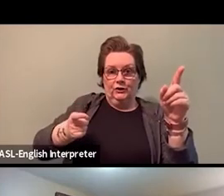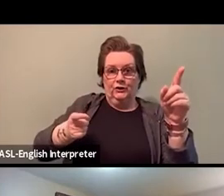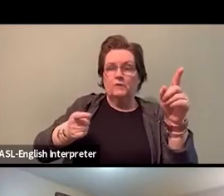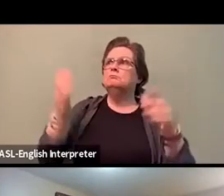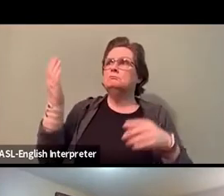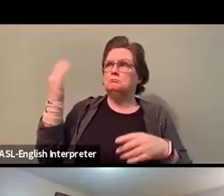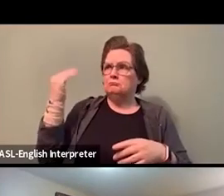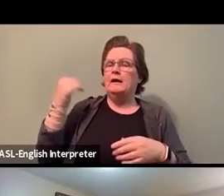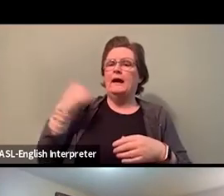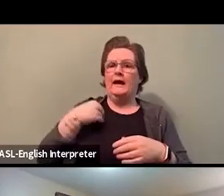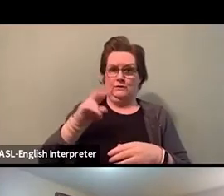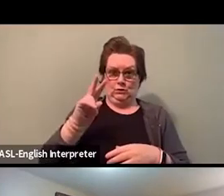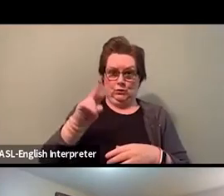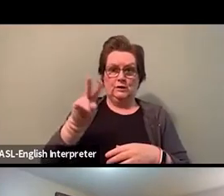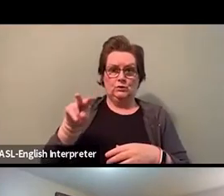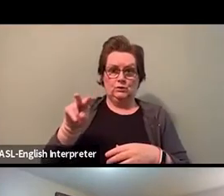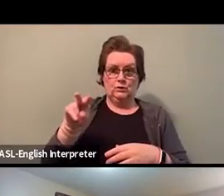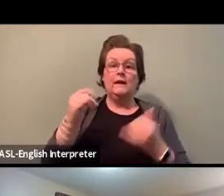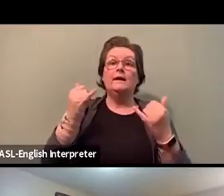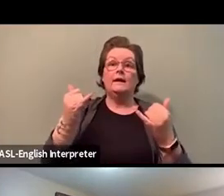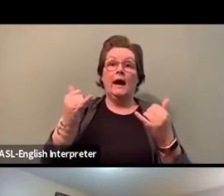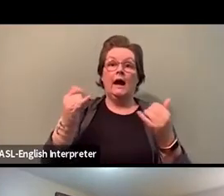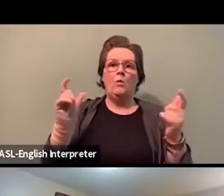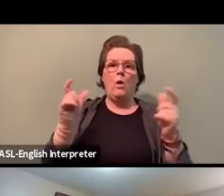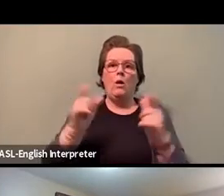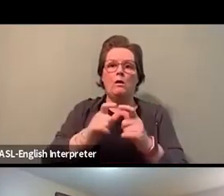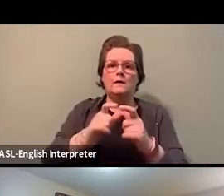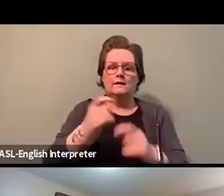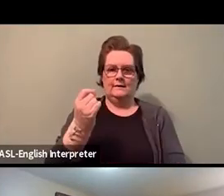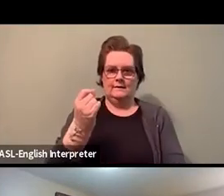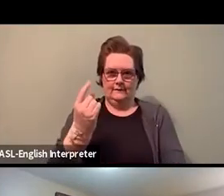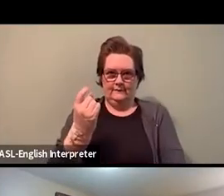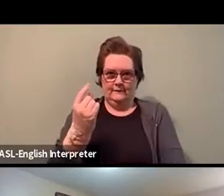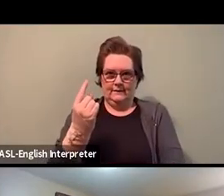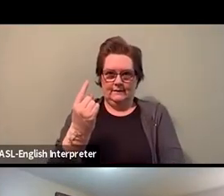down to potentially three or so within February, right?